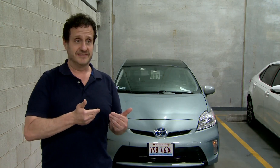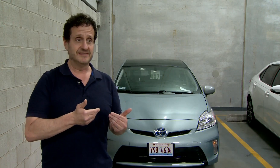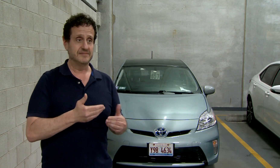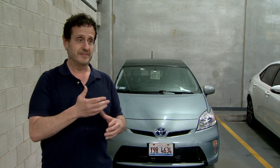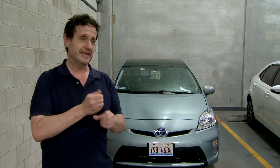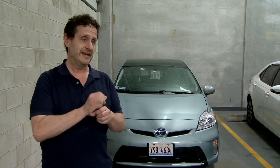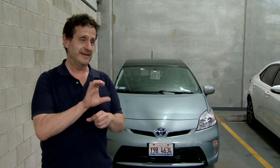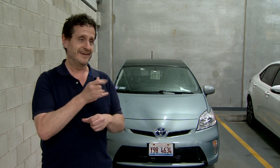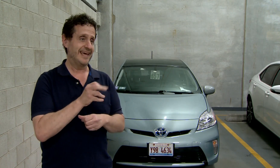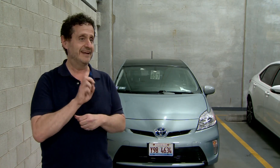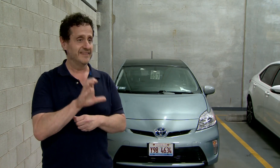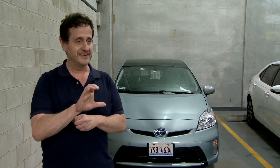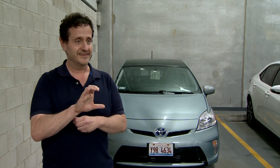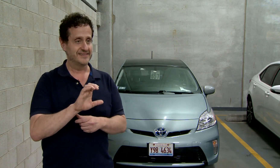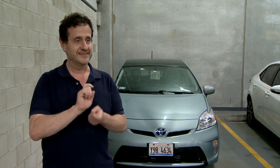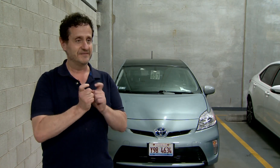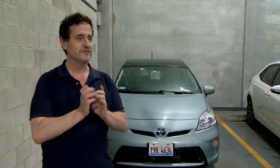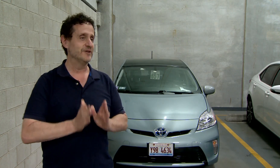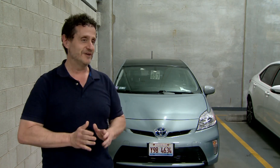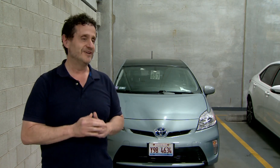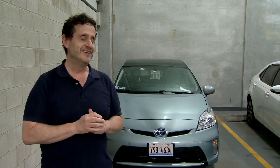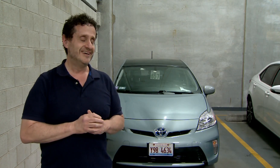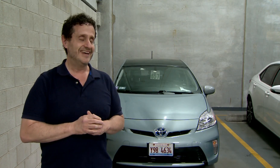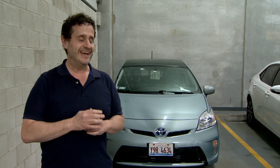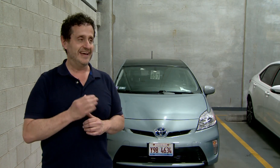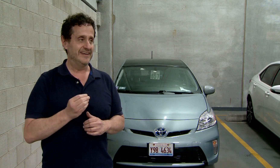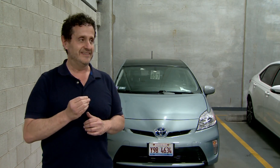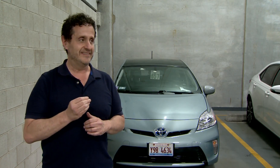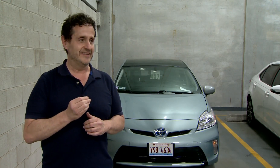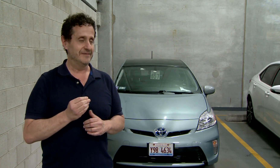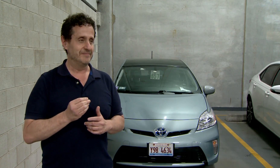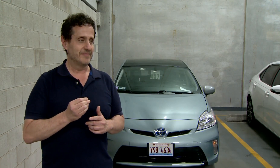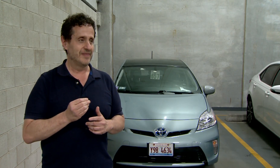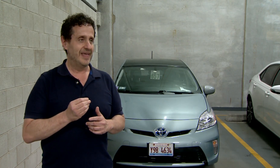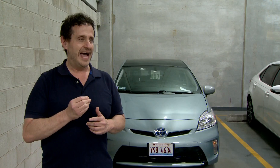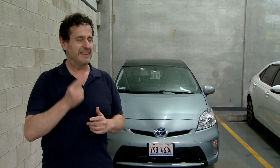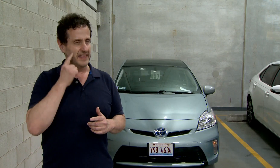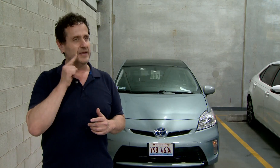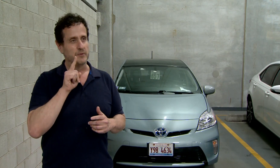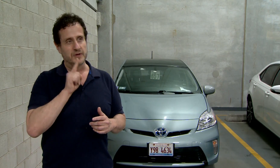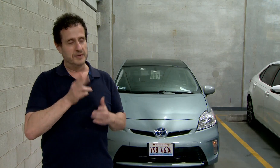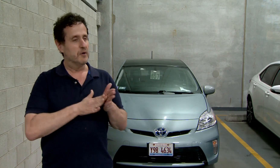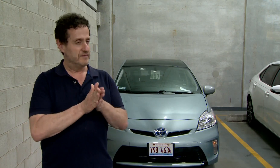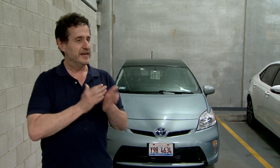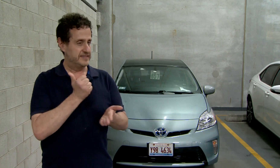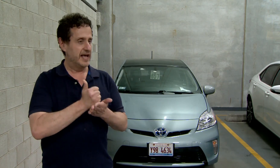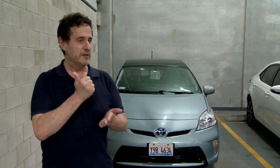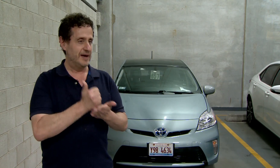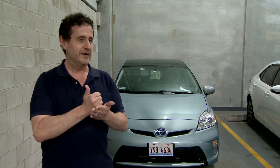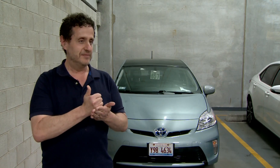SITUATION. I WAS IN. THEY WERE ABLE TO. KIND OF EXPEDITE MY